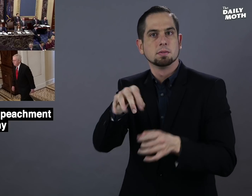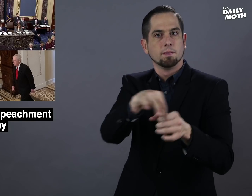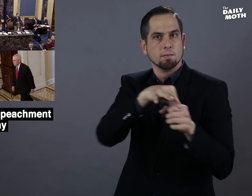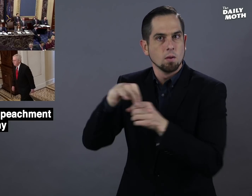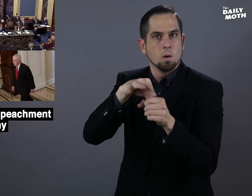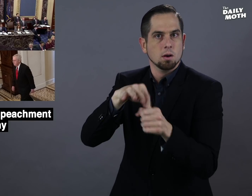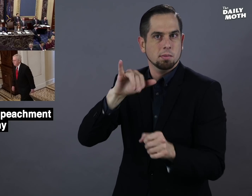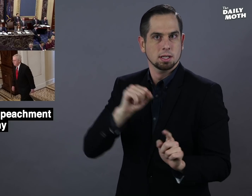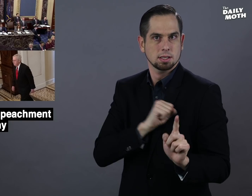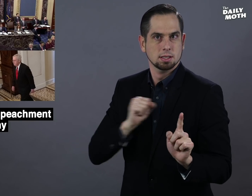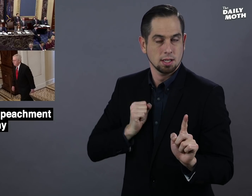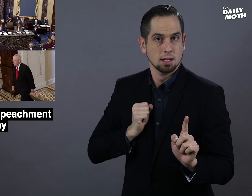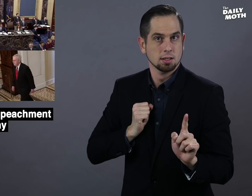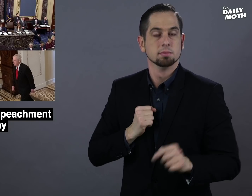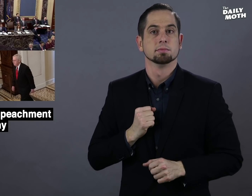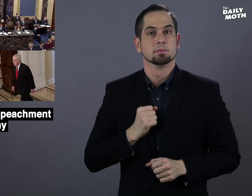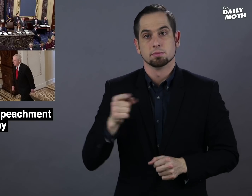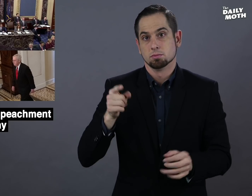and voted by the Senate.